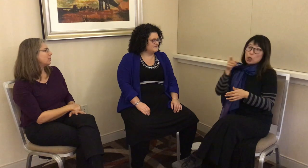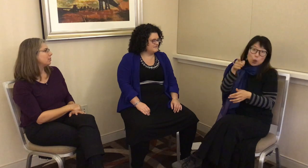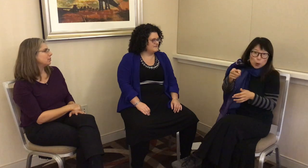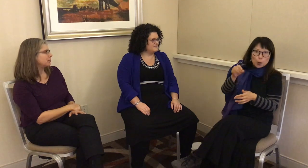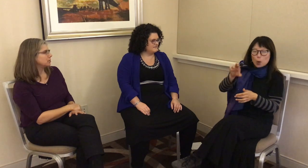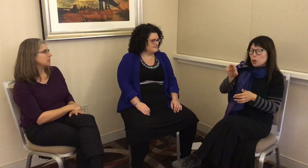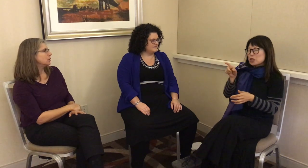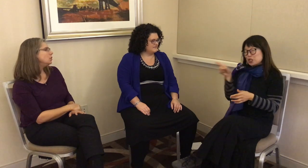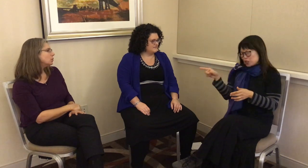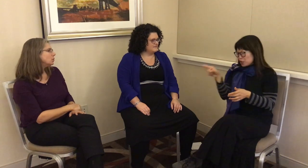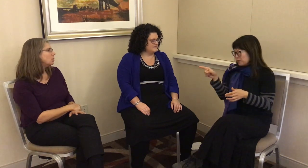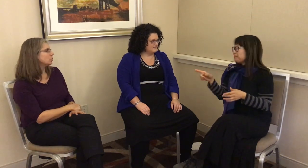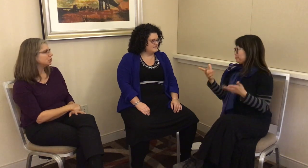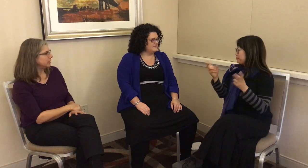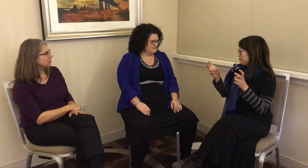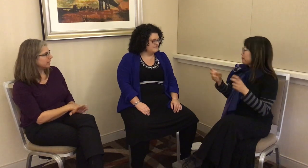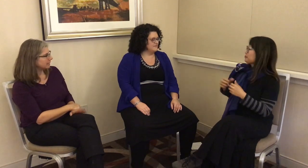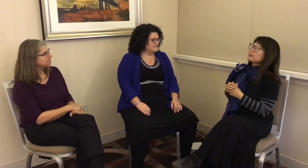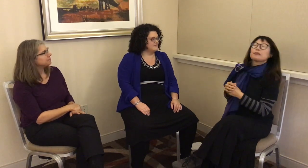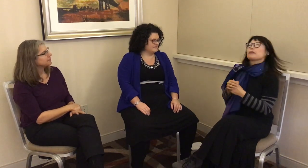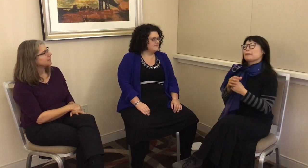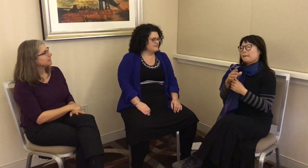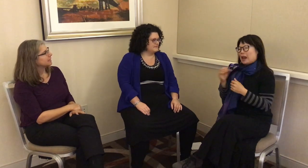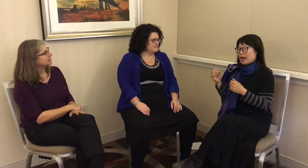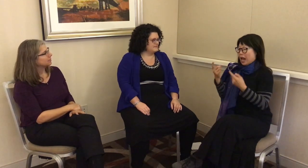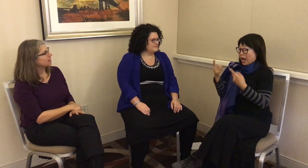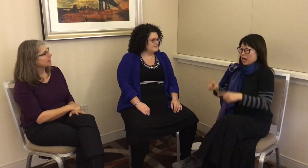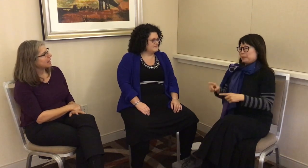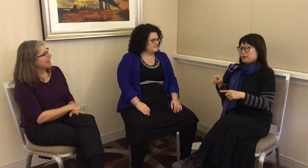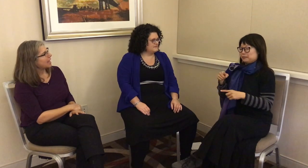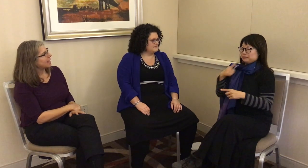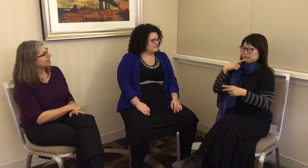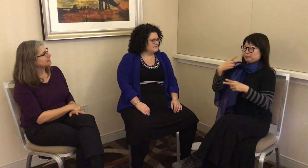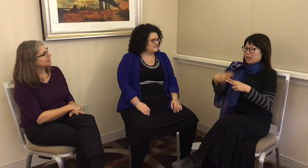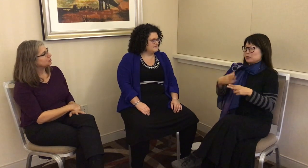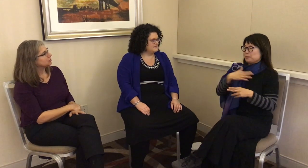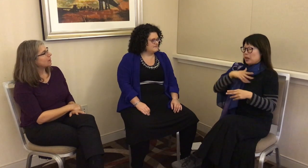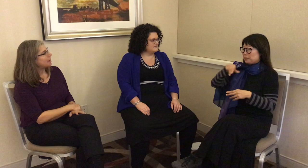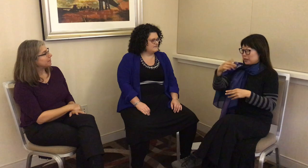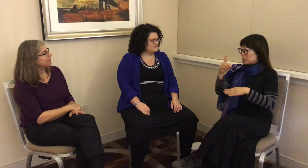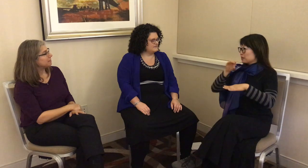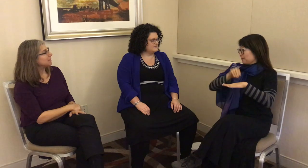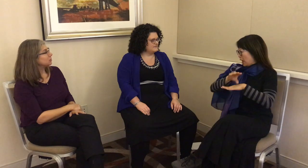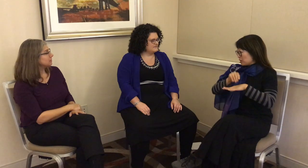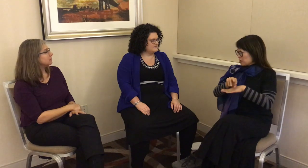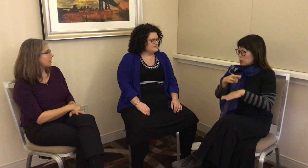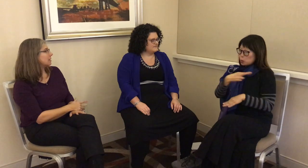or third person “you” or “she” or “he.” It just so happened they mentioned